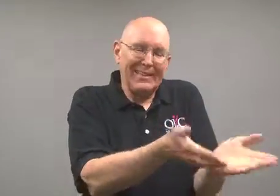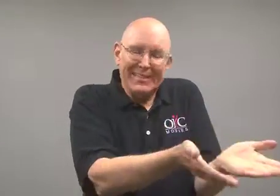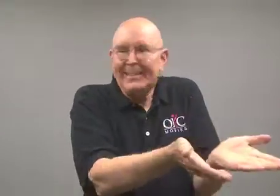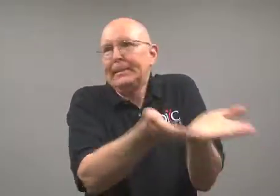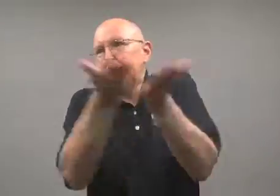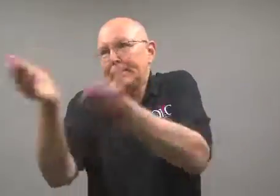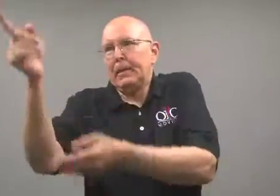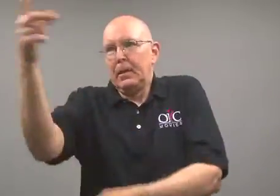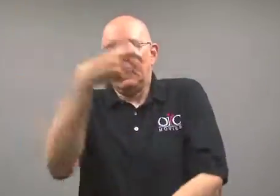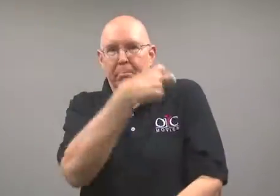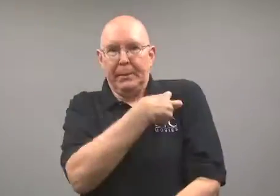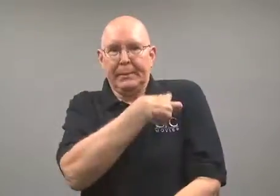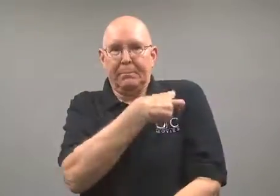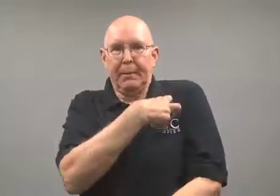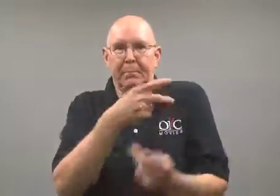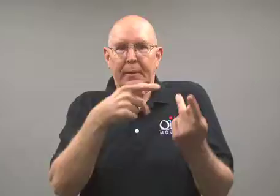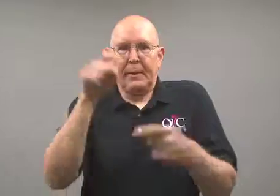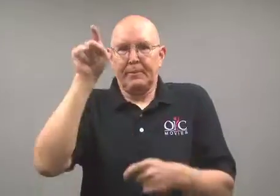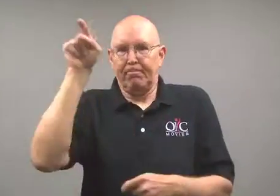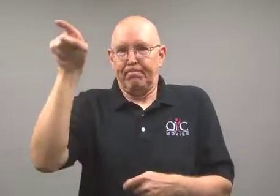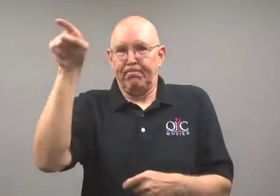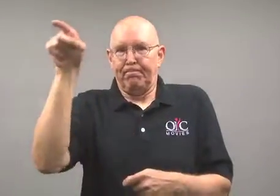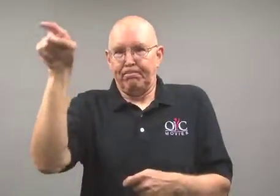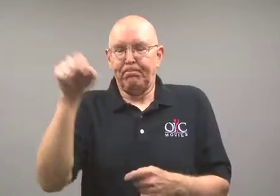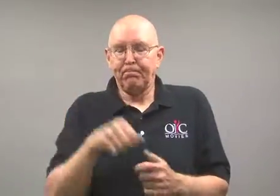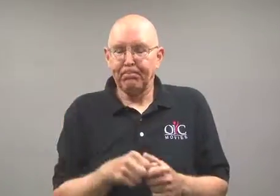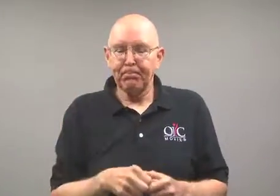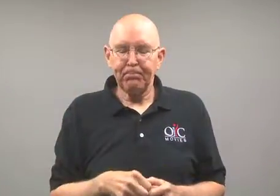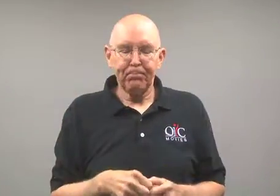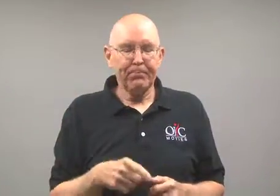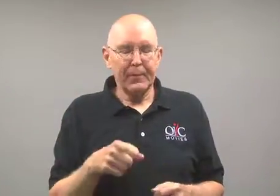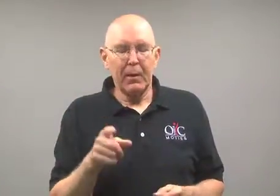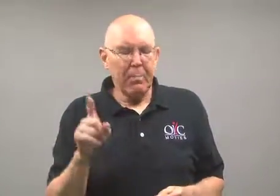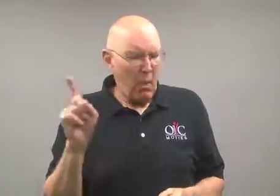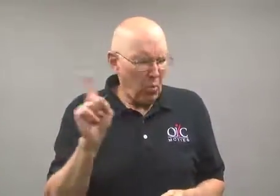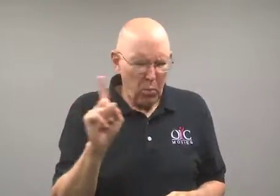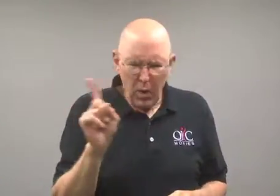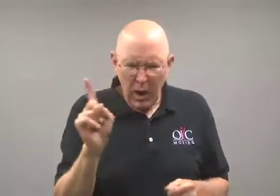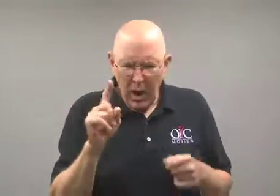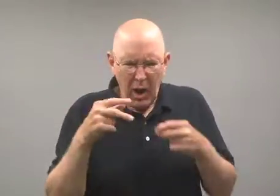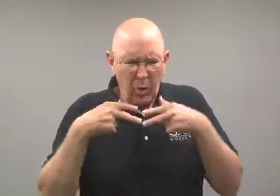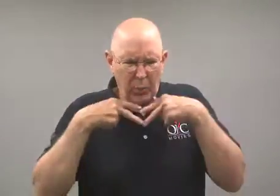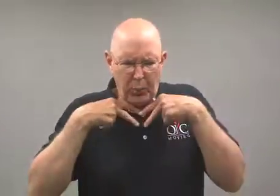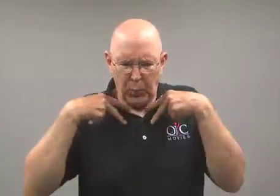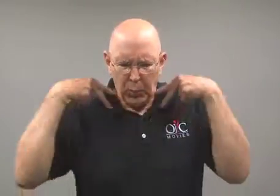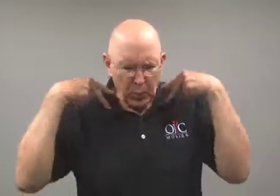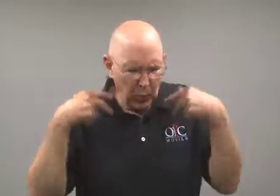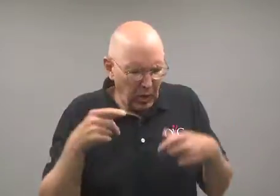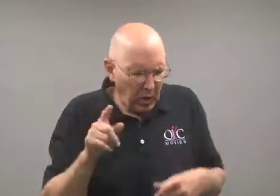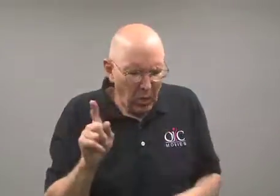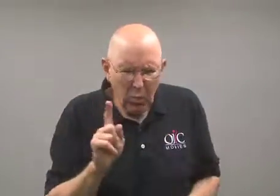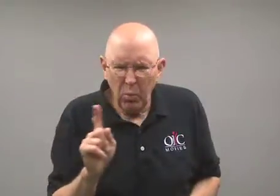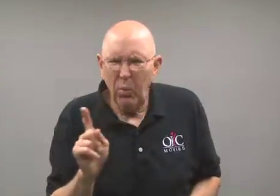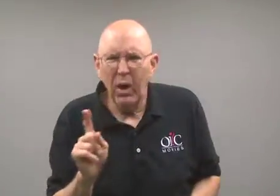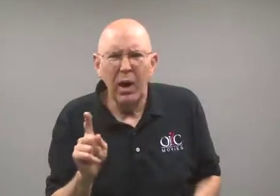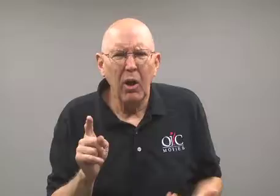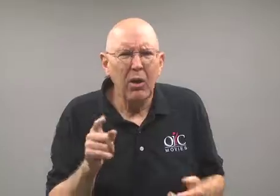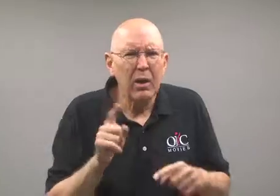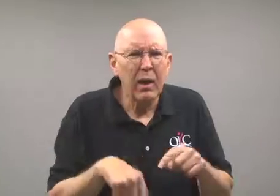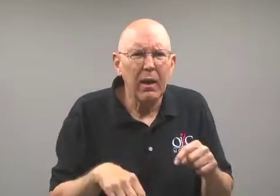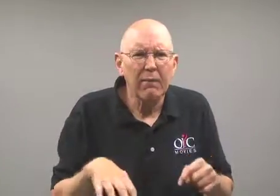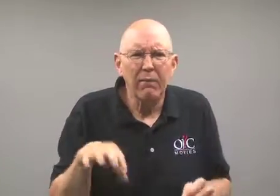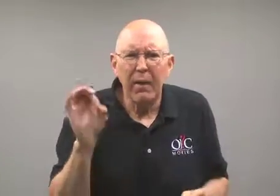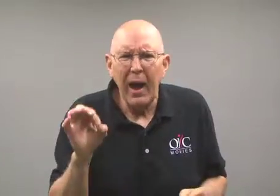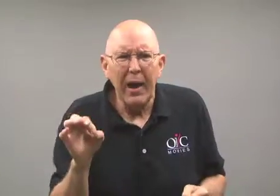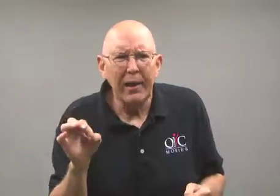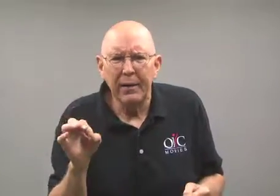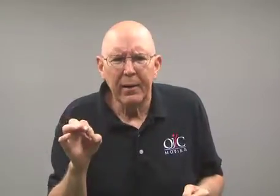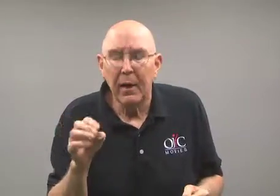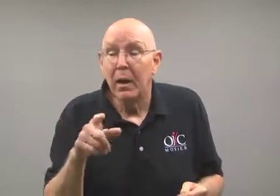He was taken to the police station. They could not find the necklace.